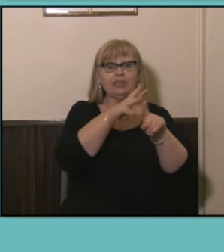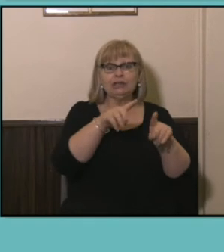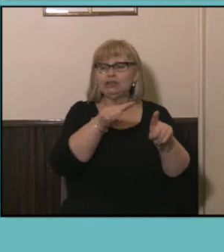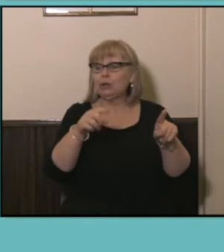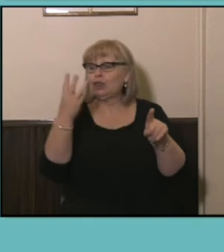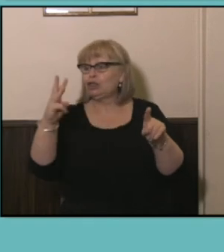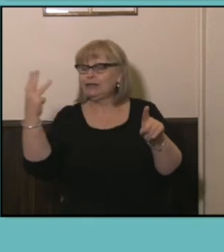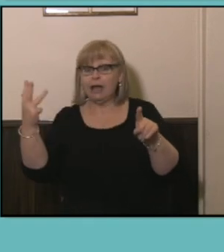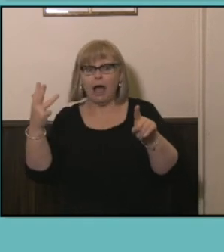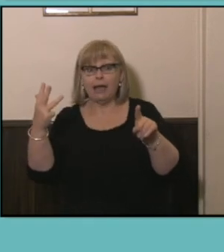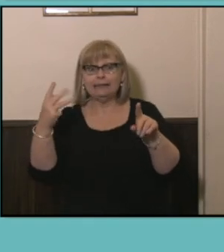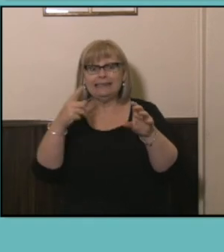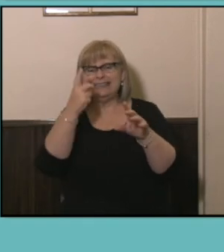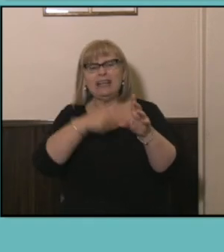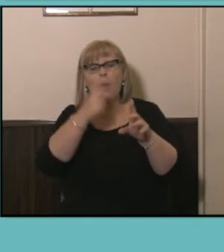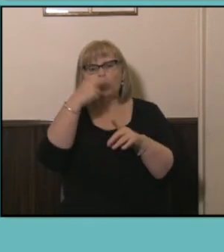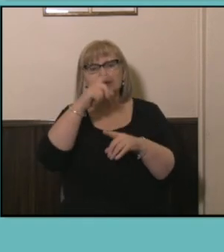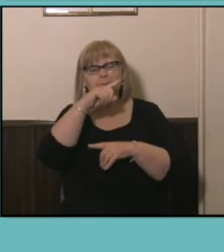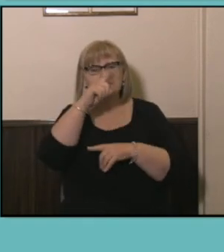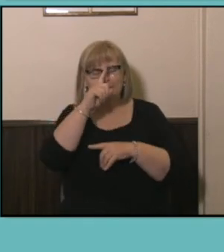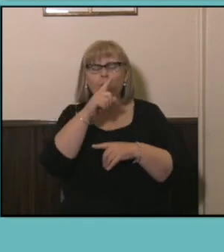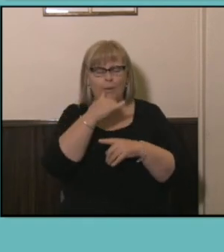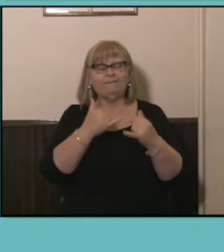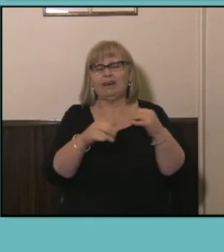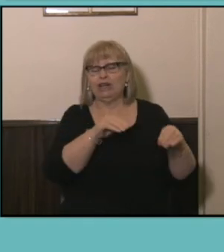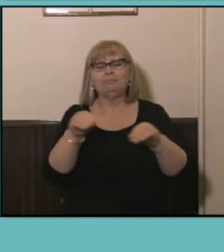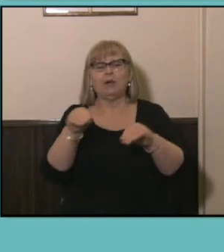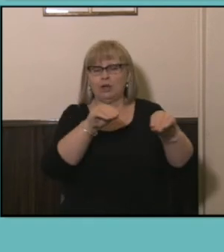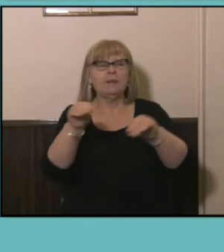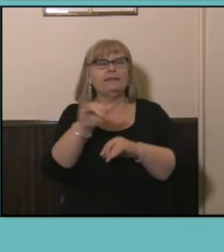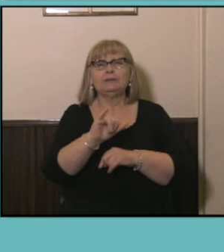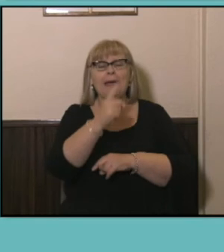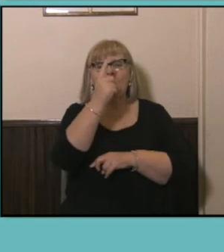also highly mobile with almost a quarter of that age group living at a different